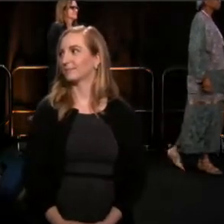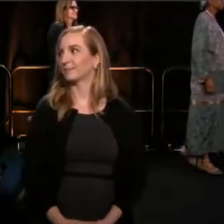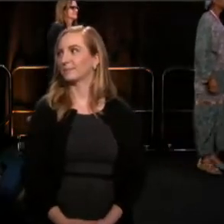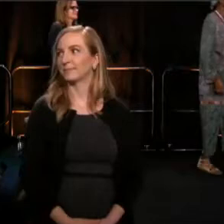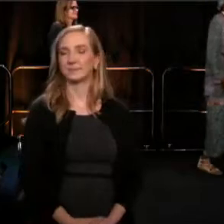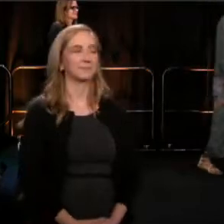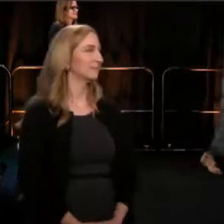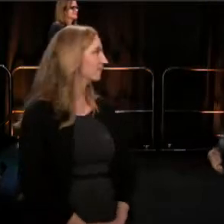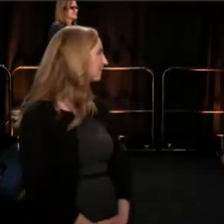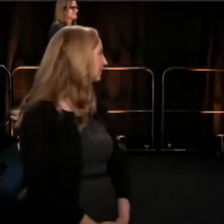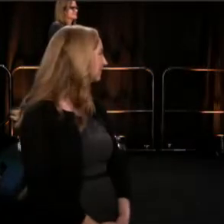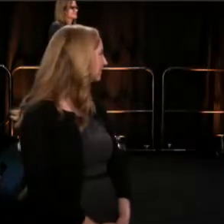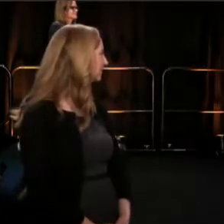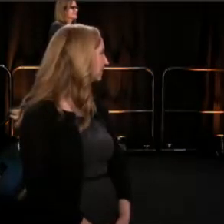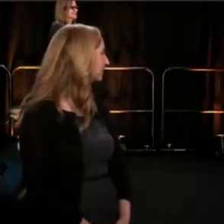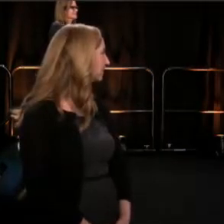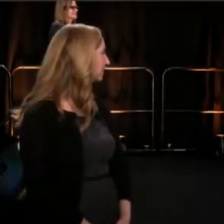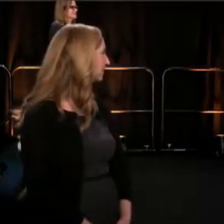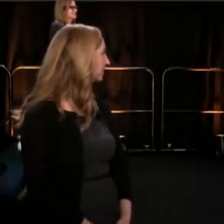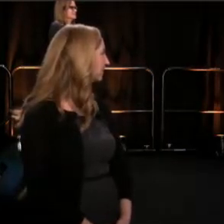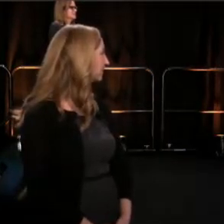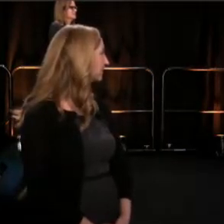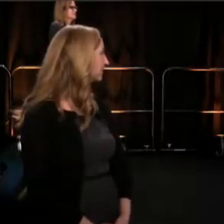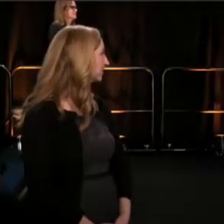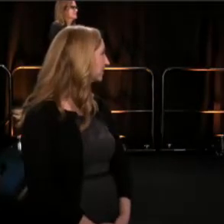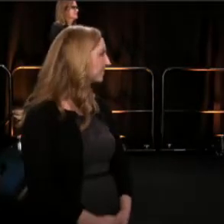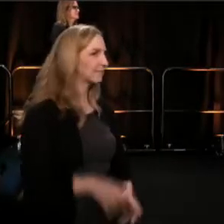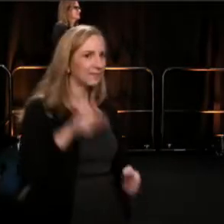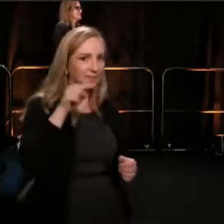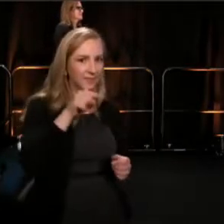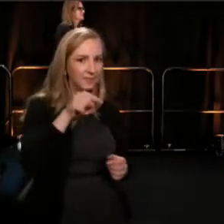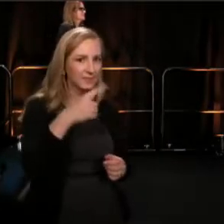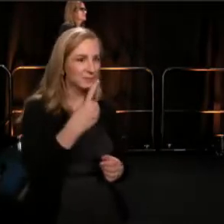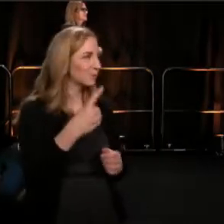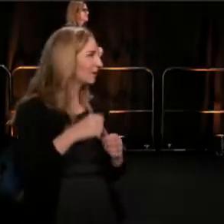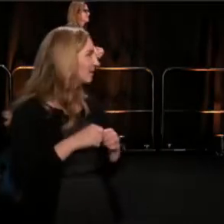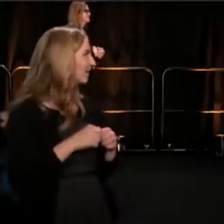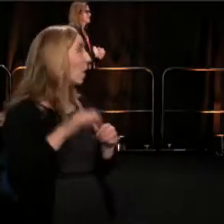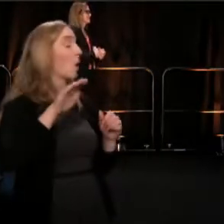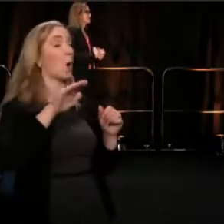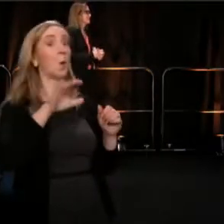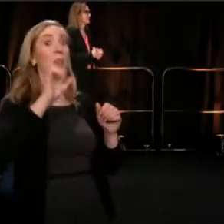(John) Thank you. This one? Oh yeah, that's the one.